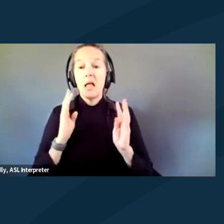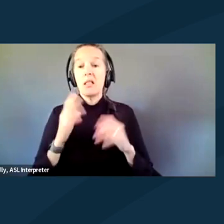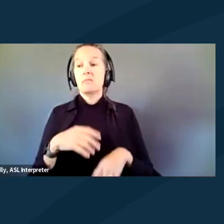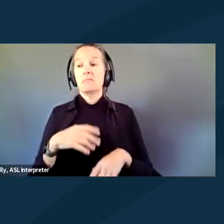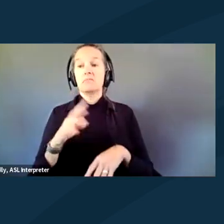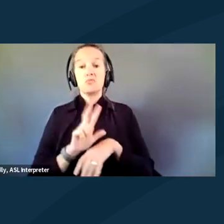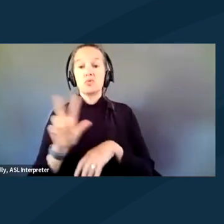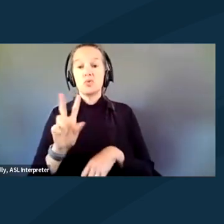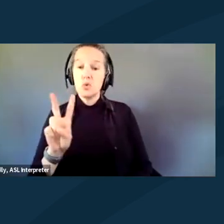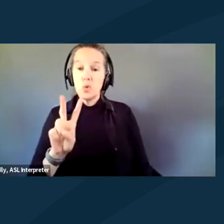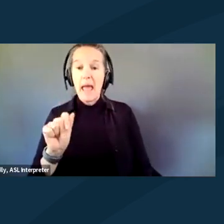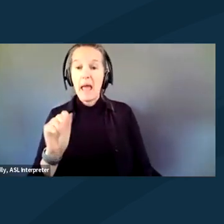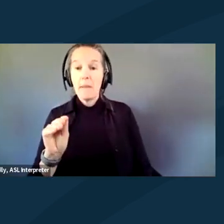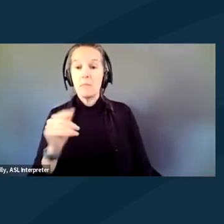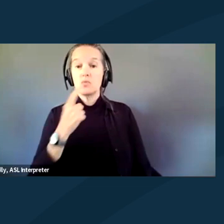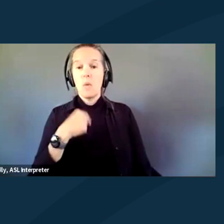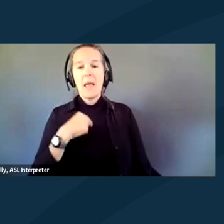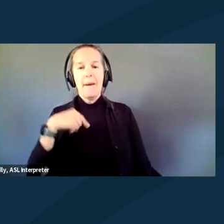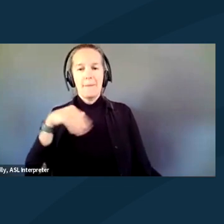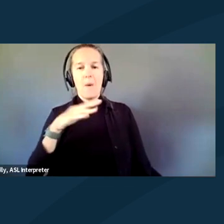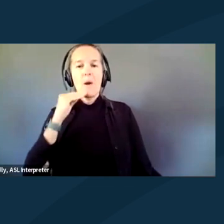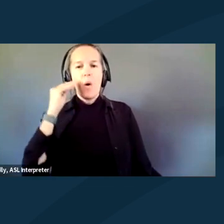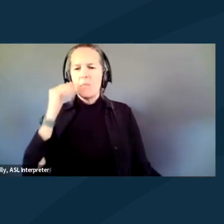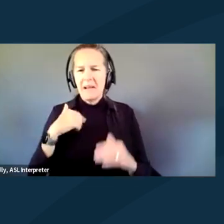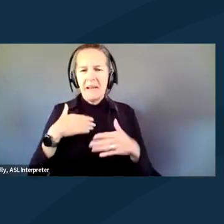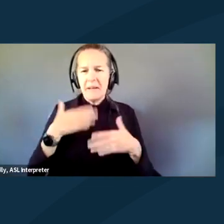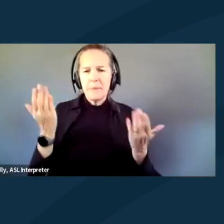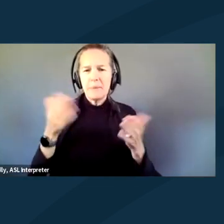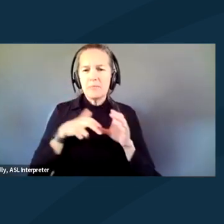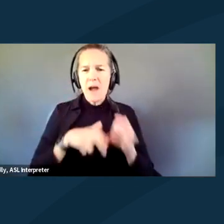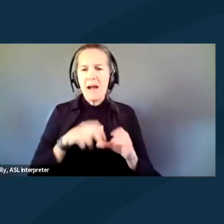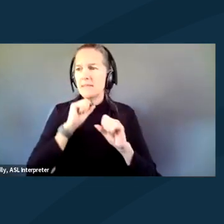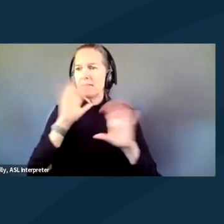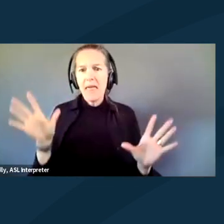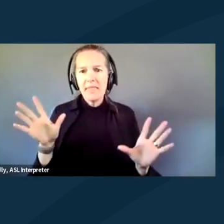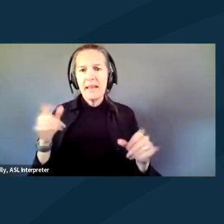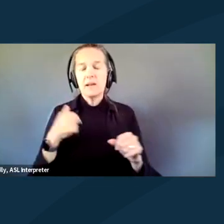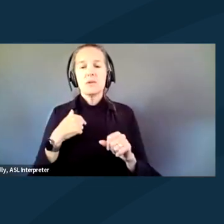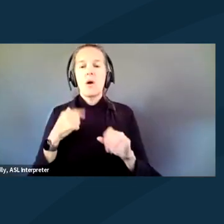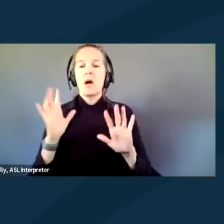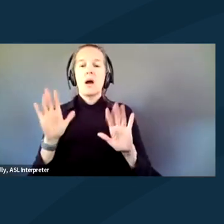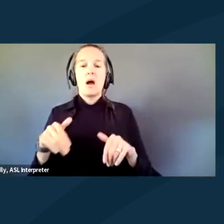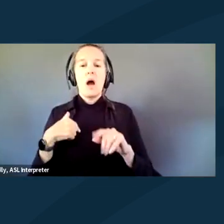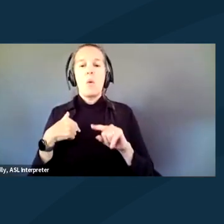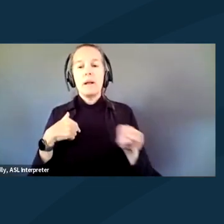told me I was going home, but I had no ride, I had anything. So I went and to lay down on the couch to go to sleep.